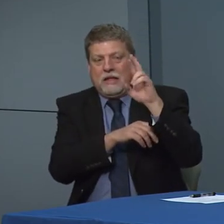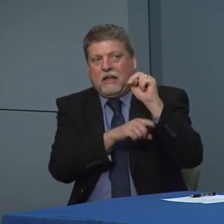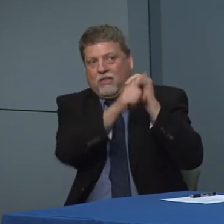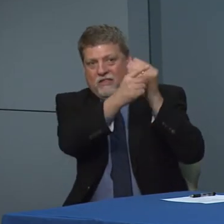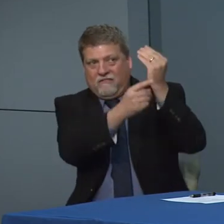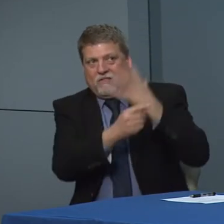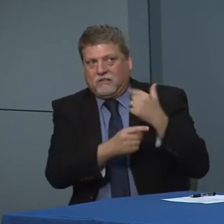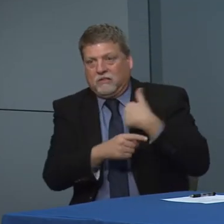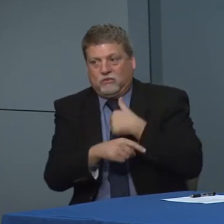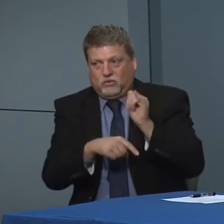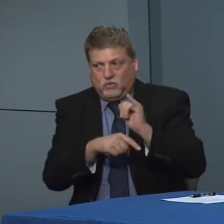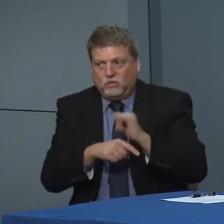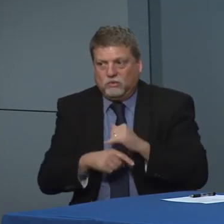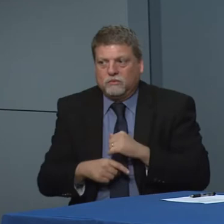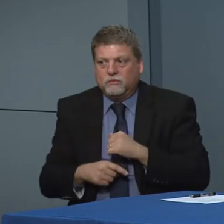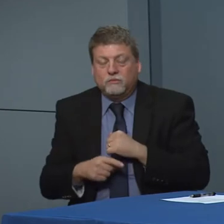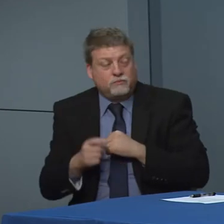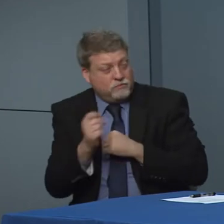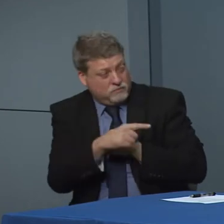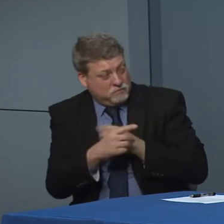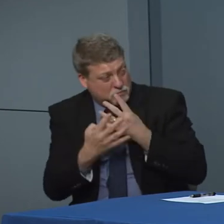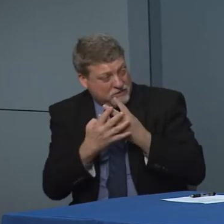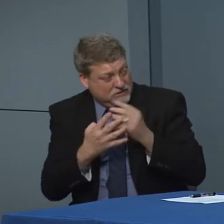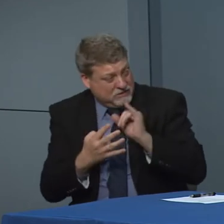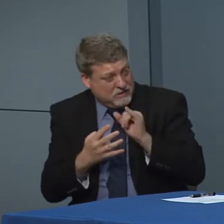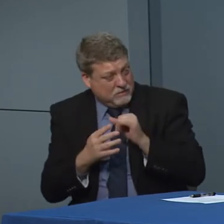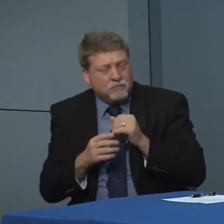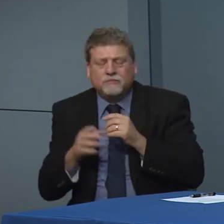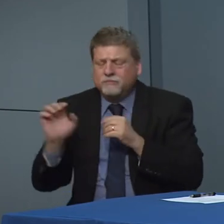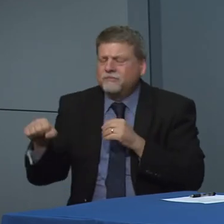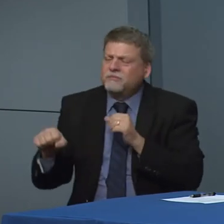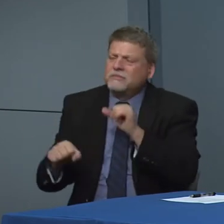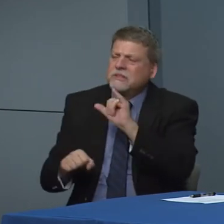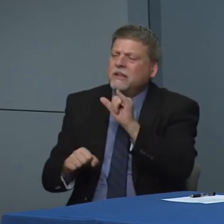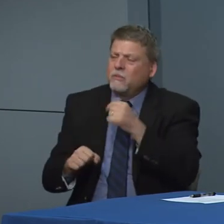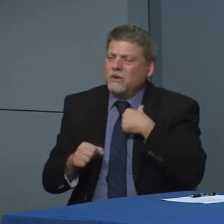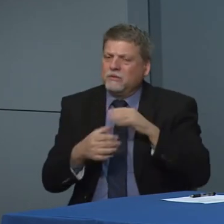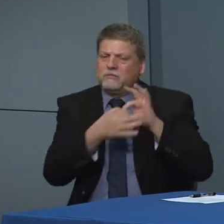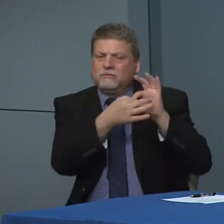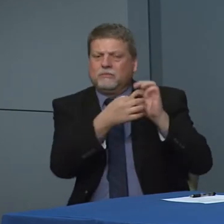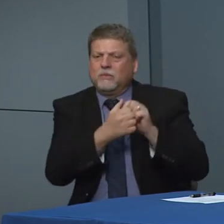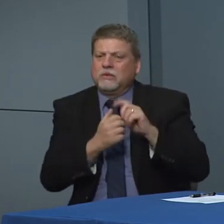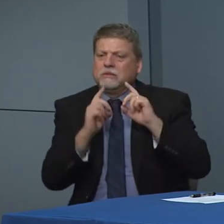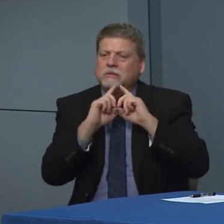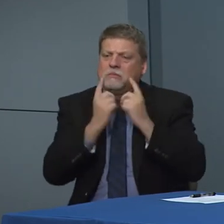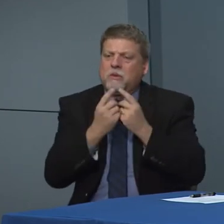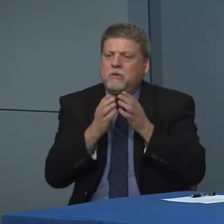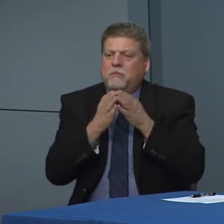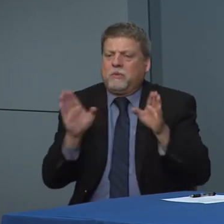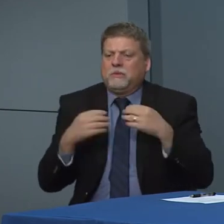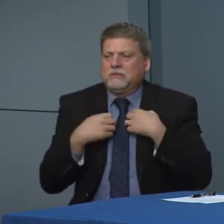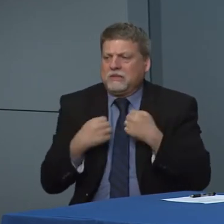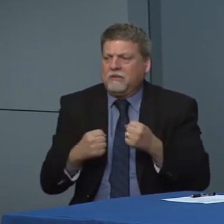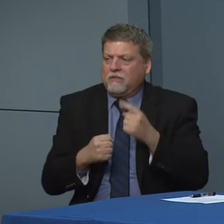really important part. Yes, yes, ma'am, yes, ma'am, yes, and so we're working with our partners with and the Department of Public safety.